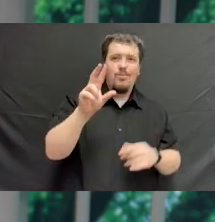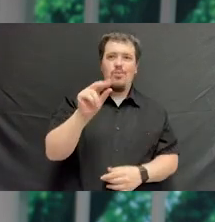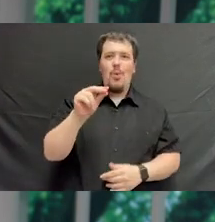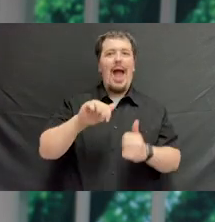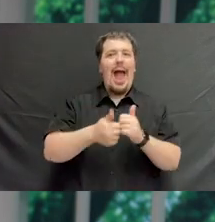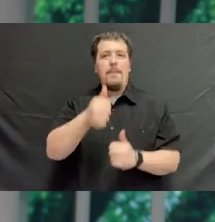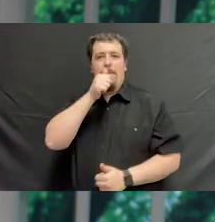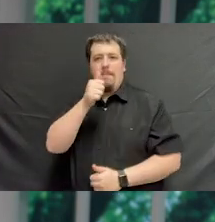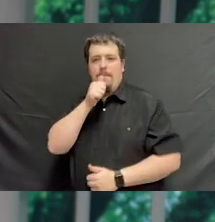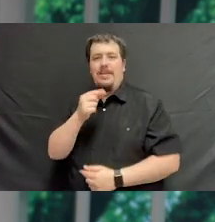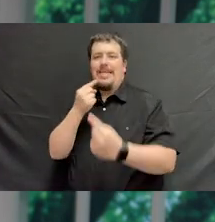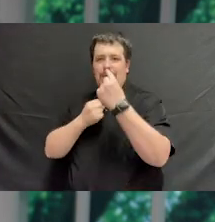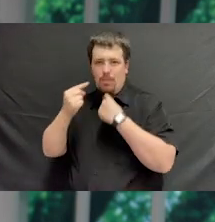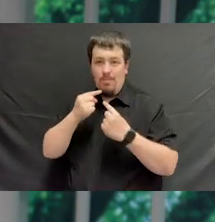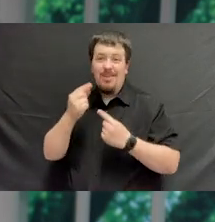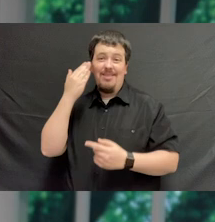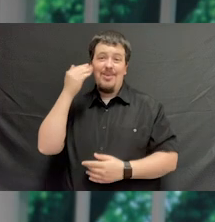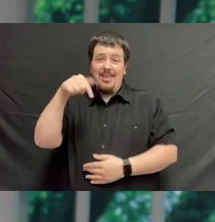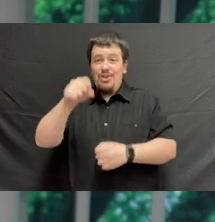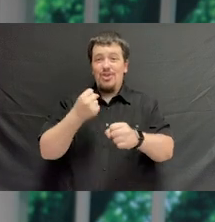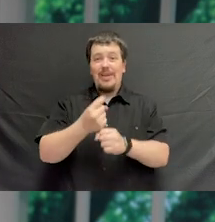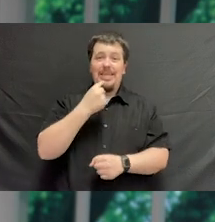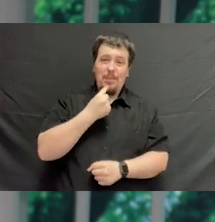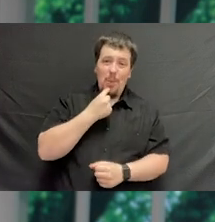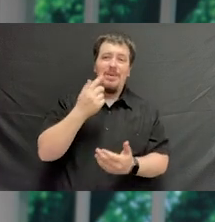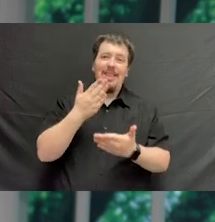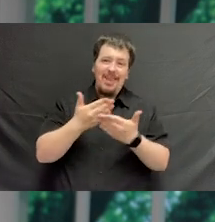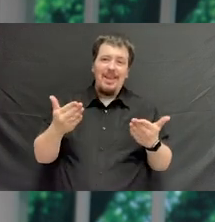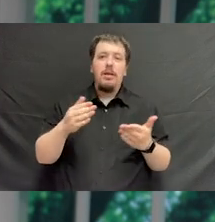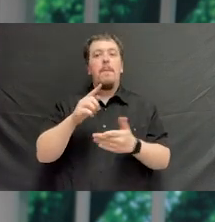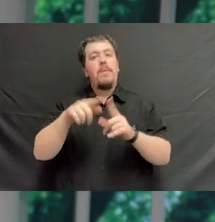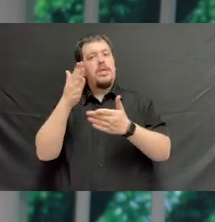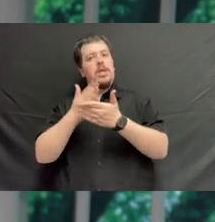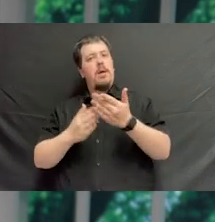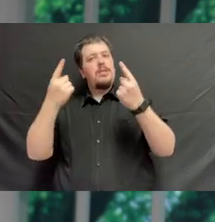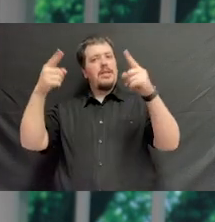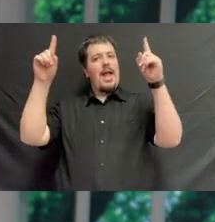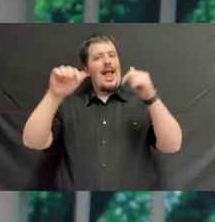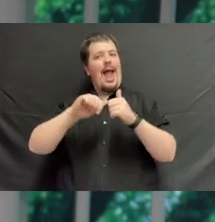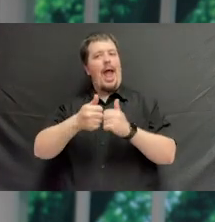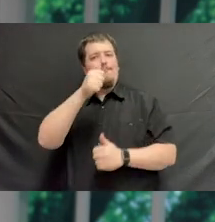So there's some disappointments in 2020, but there are also some successes in how you handled it.